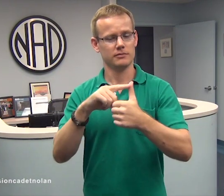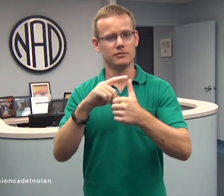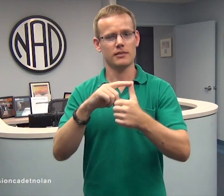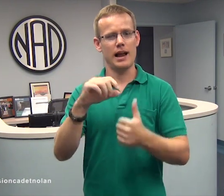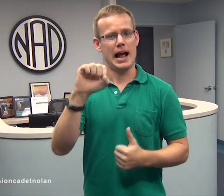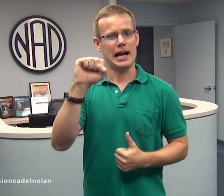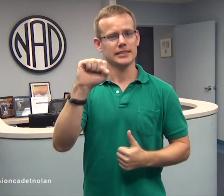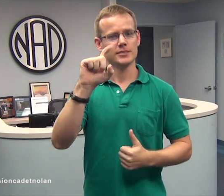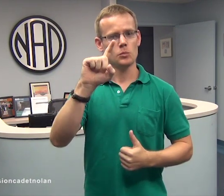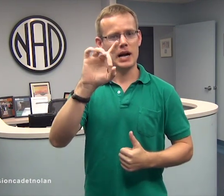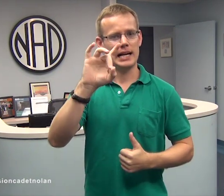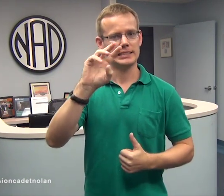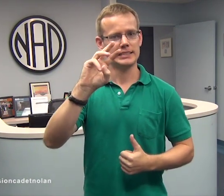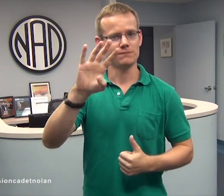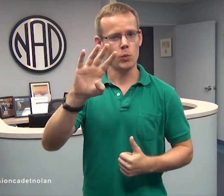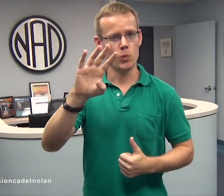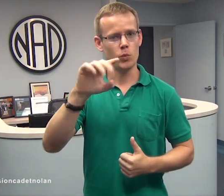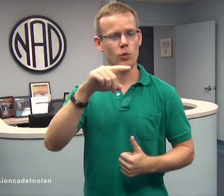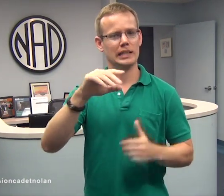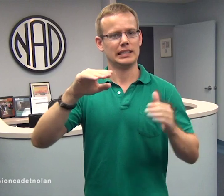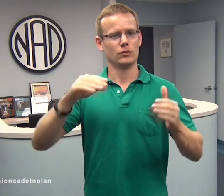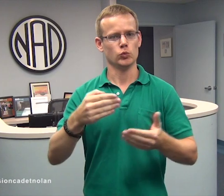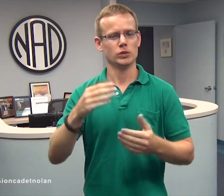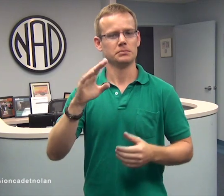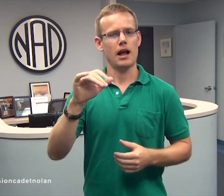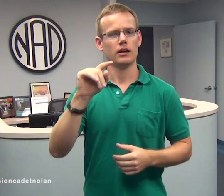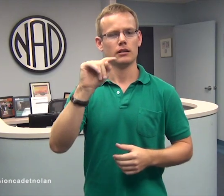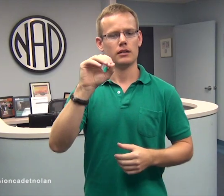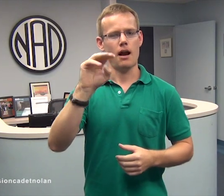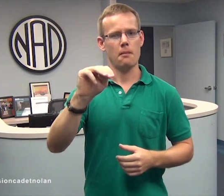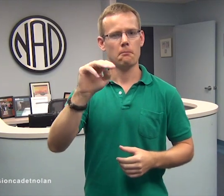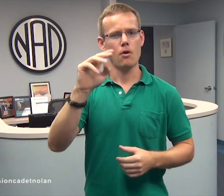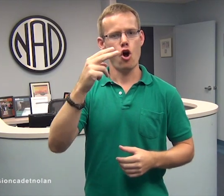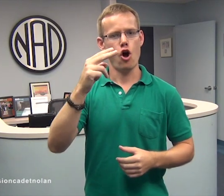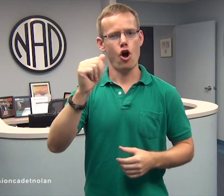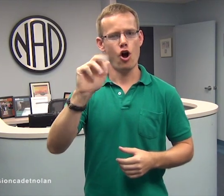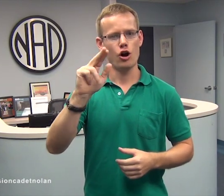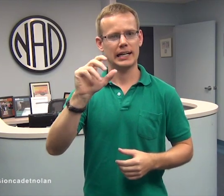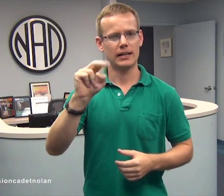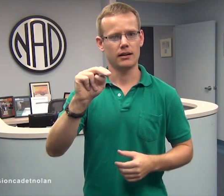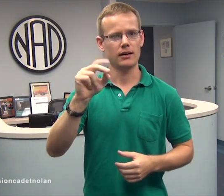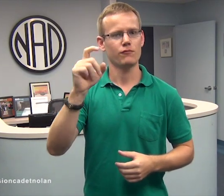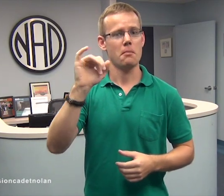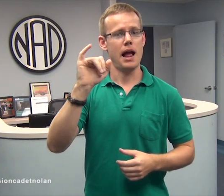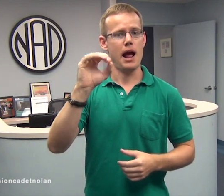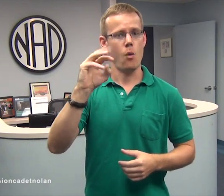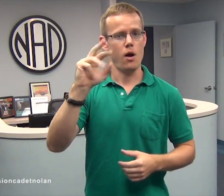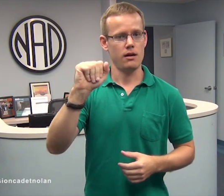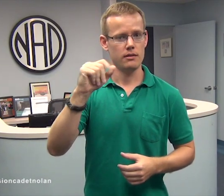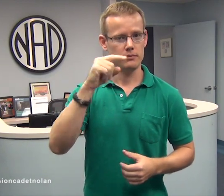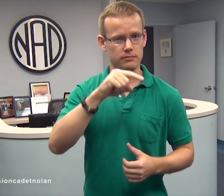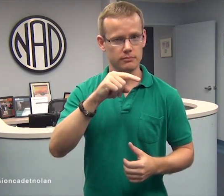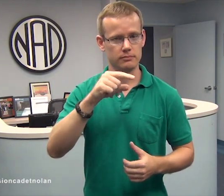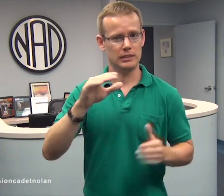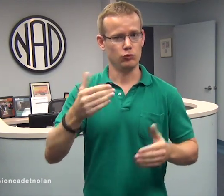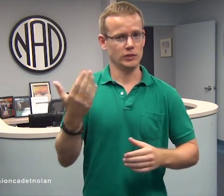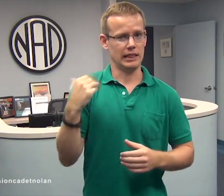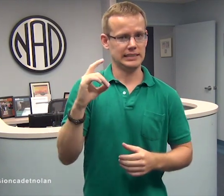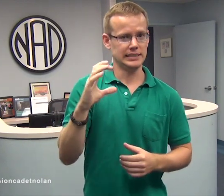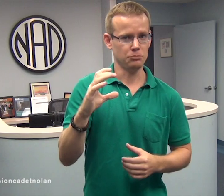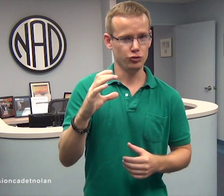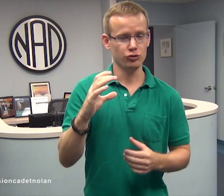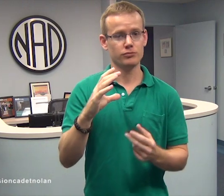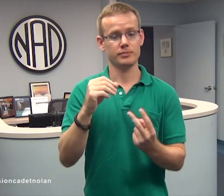the S. 1864 bill introduced by Senator Tom Harkin (from Iowa) last December 2013